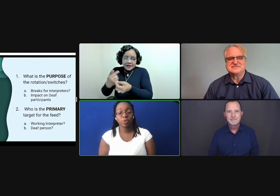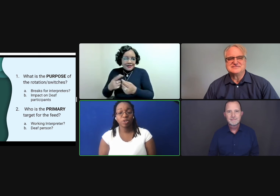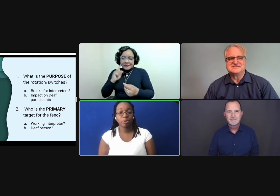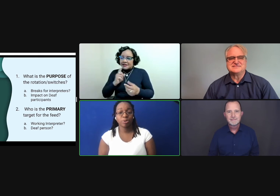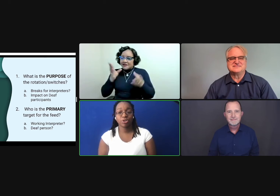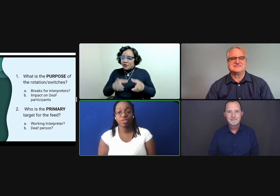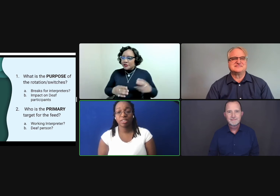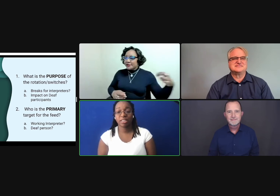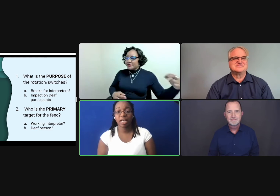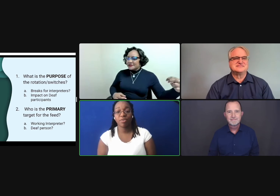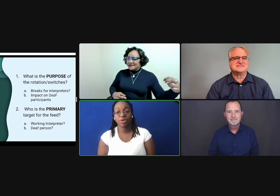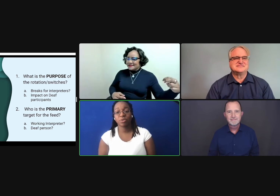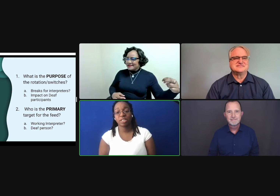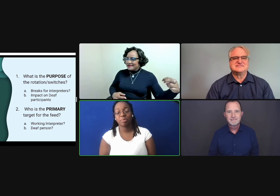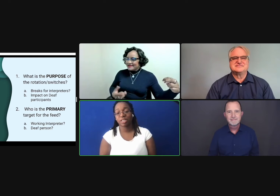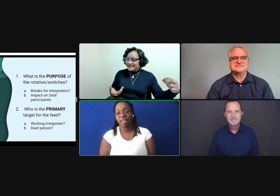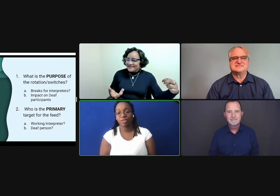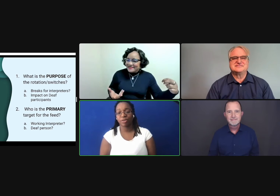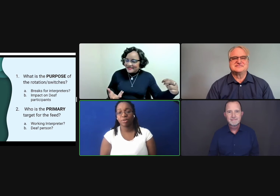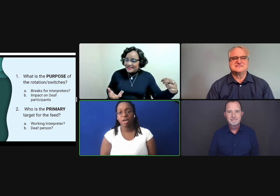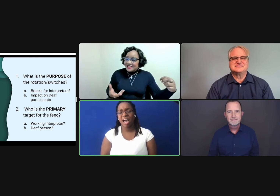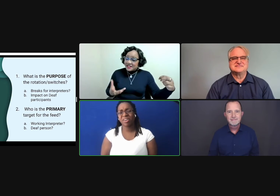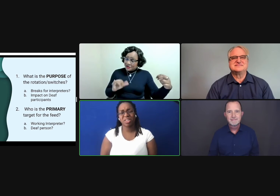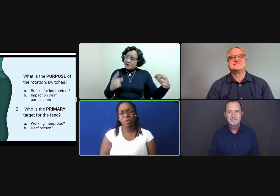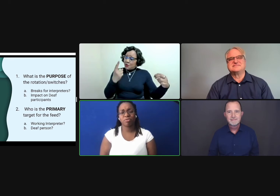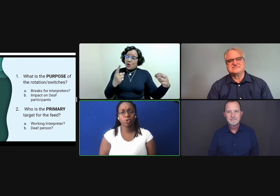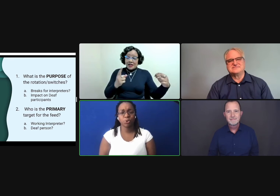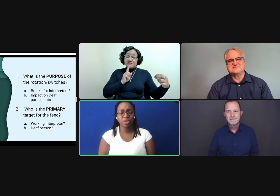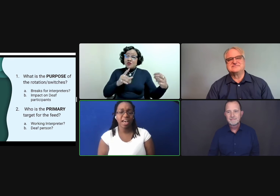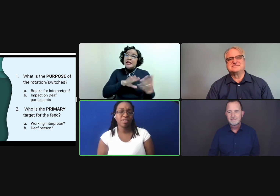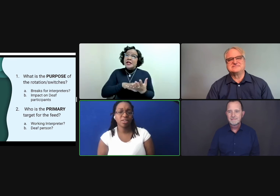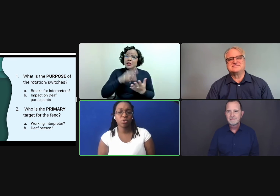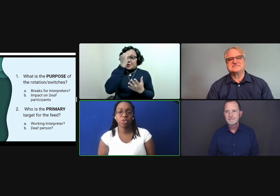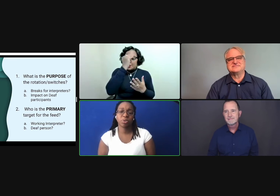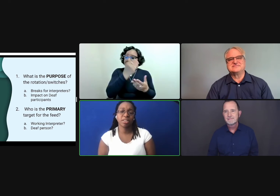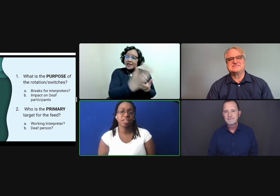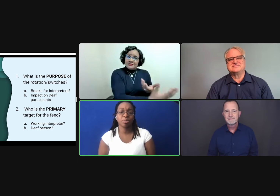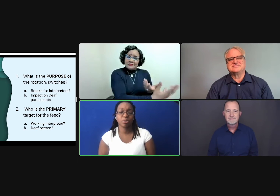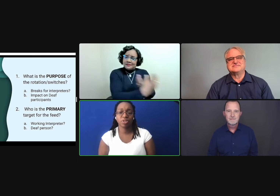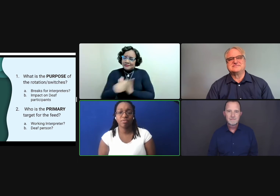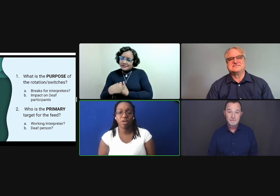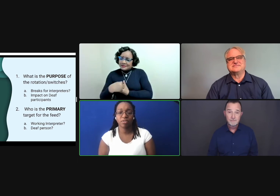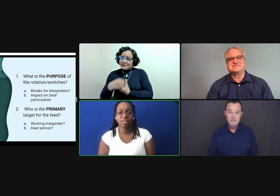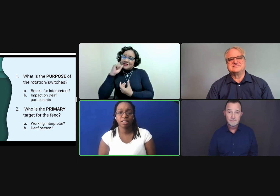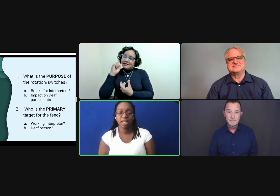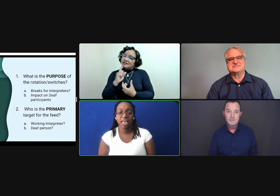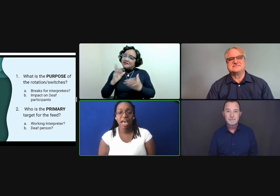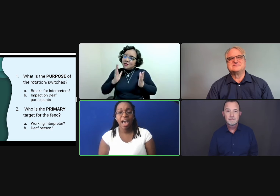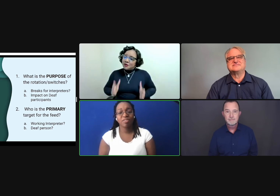If two interpreters are discussing how they're going to team together, how can you truly have that discourse without the deaf person involved?